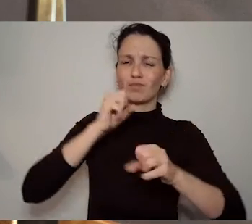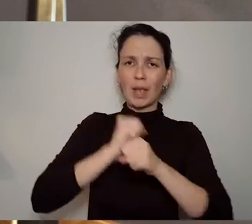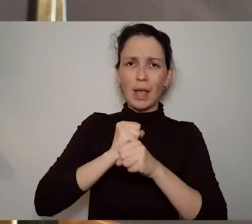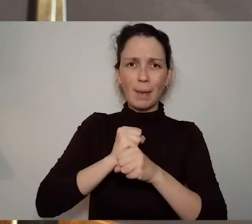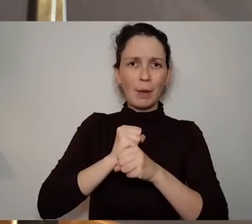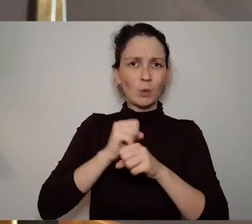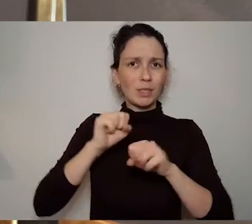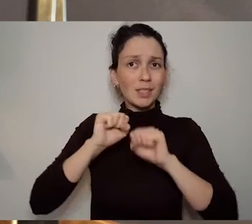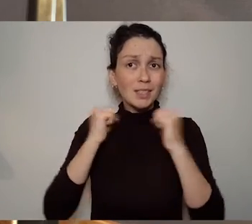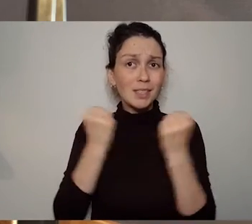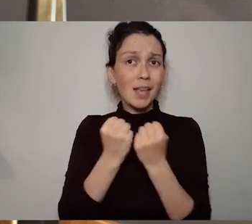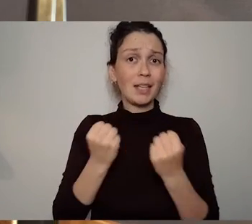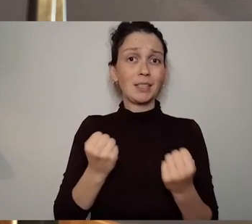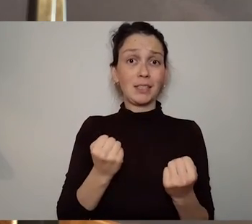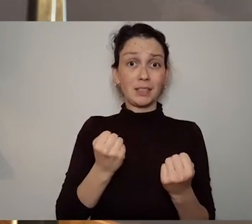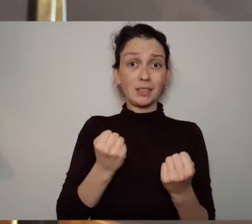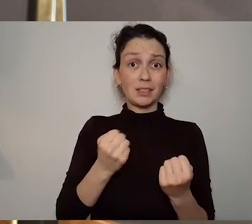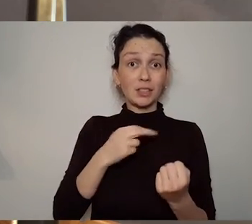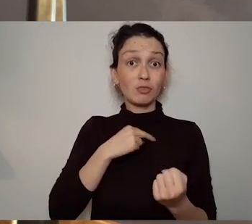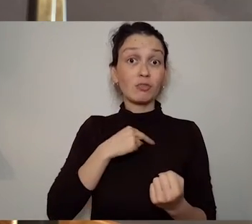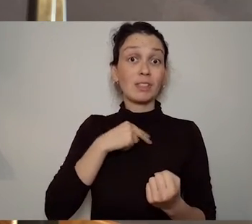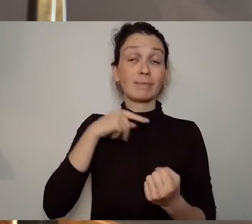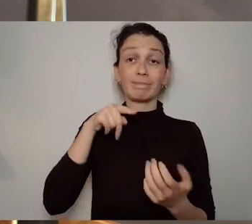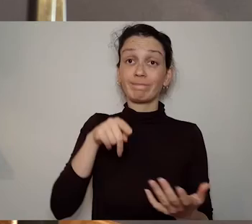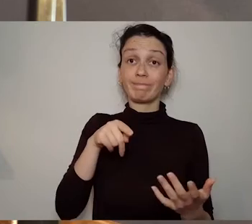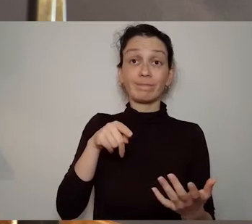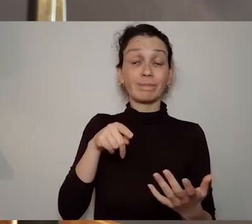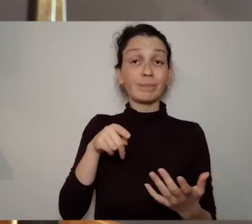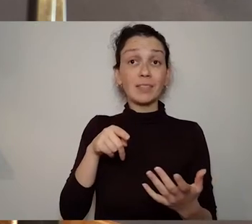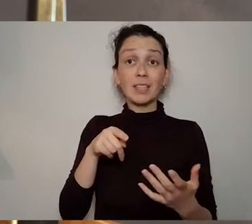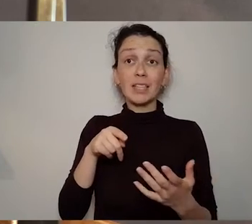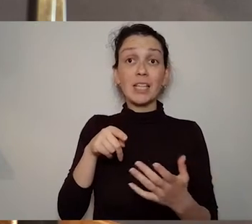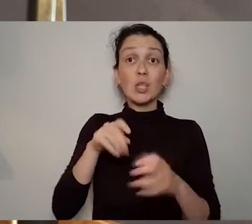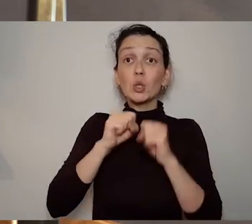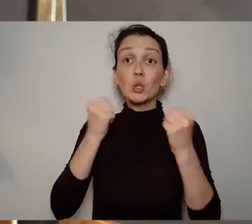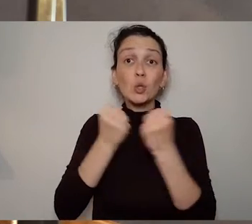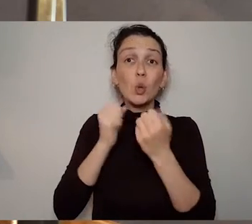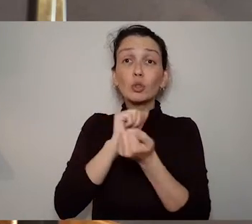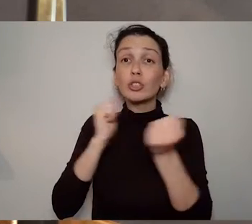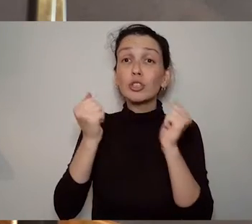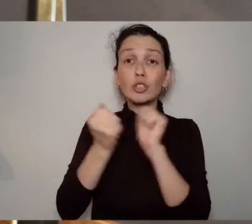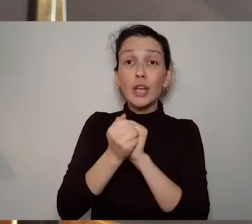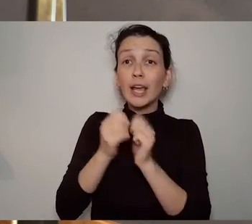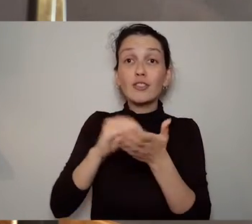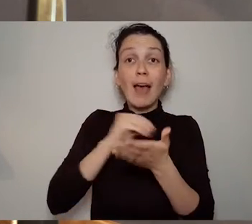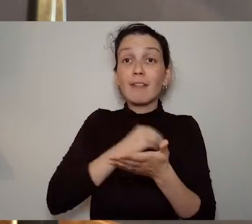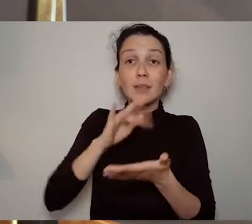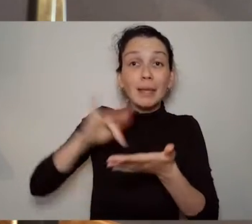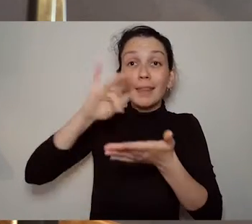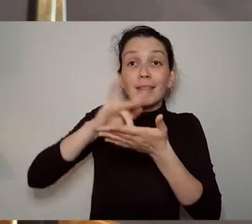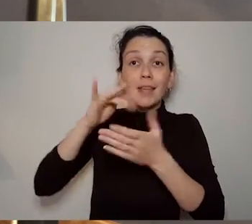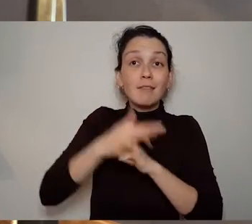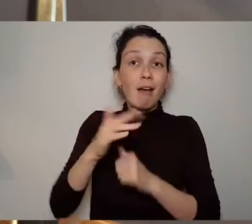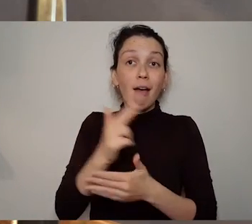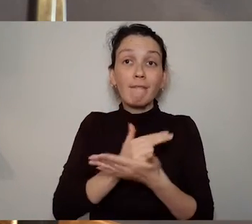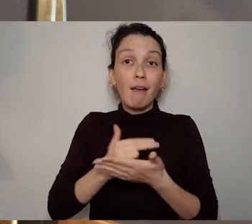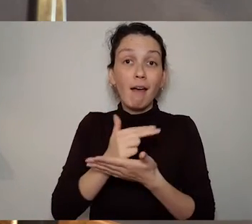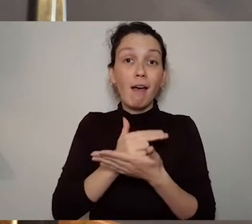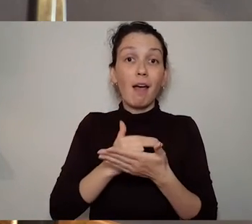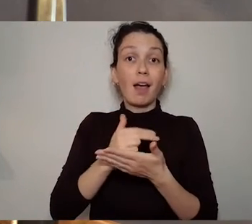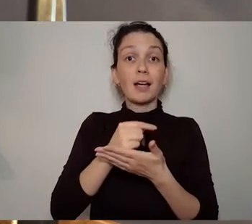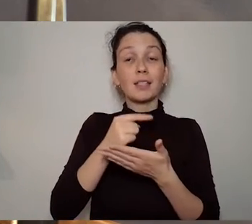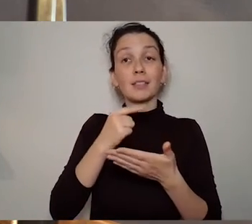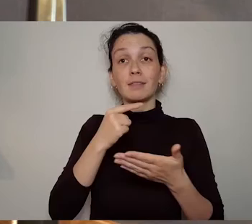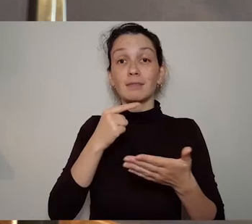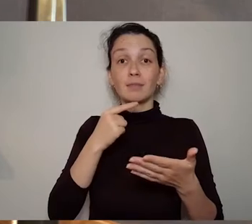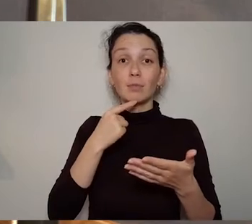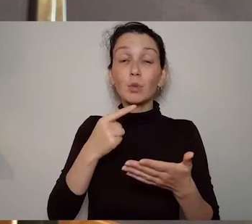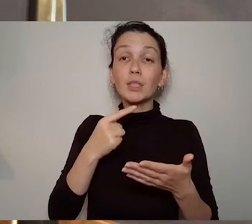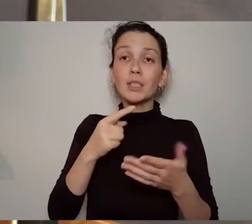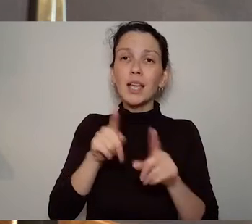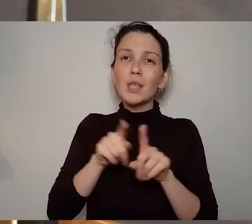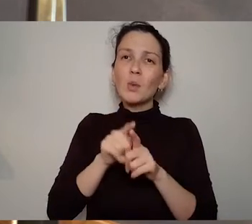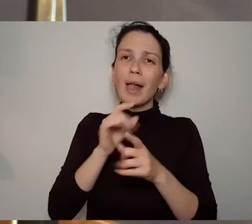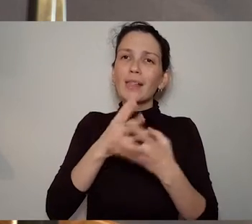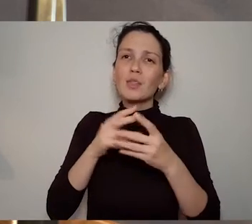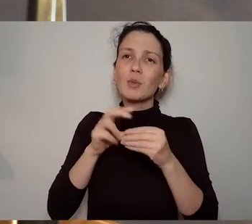this I suppose, lean on to encourage conversations to ask people to look again, to ask questions to